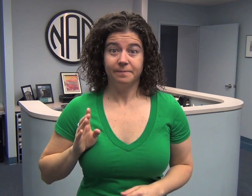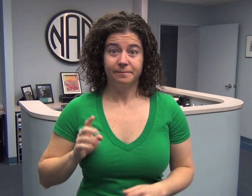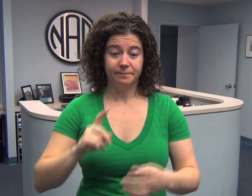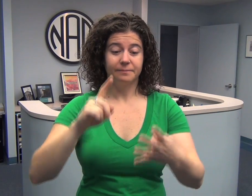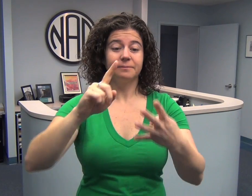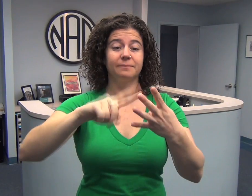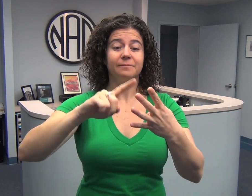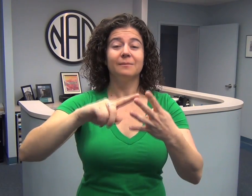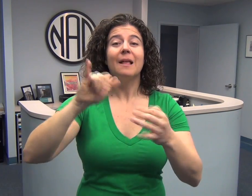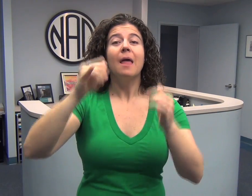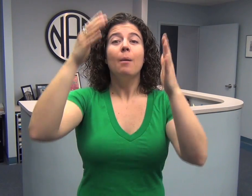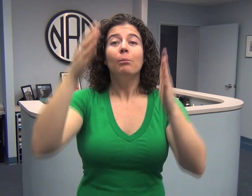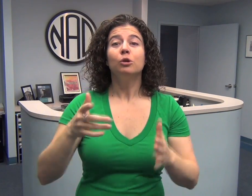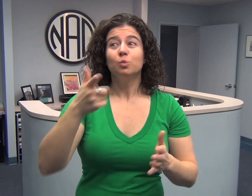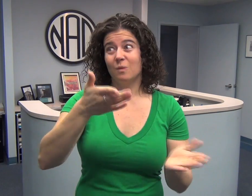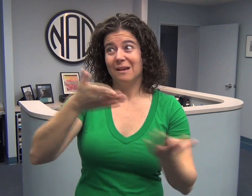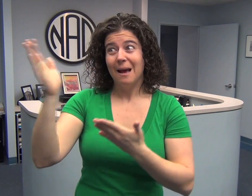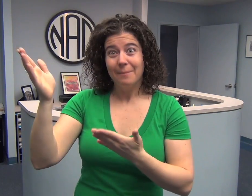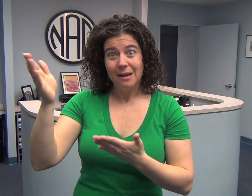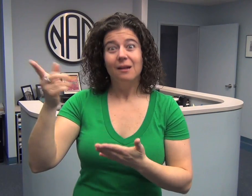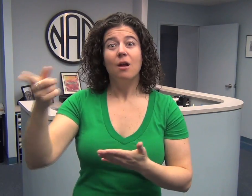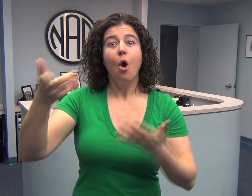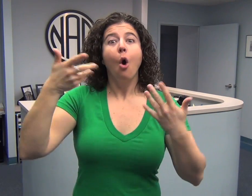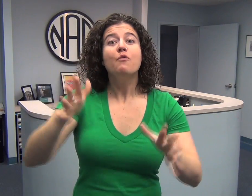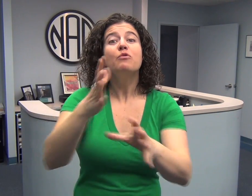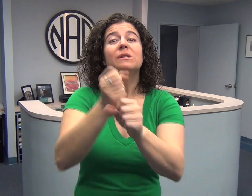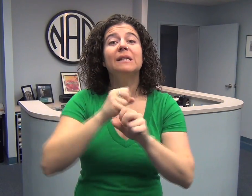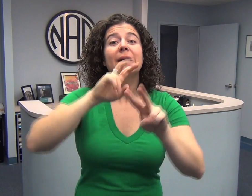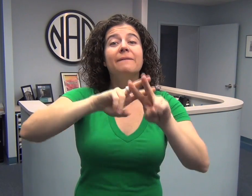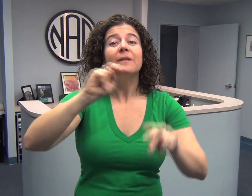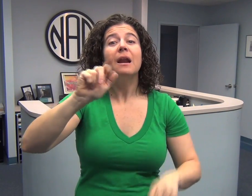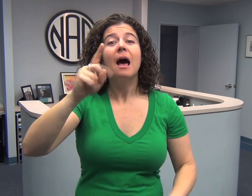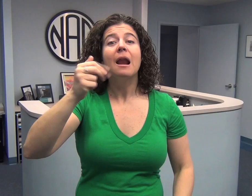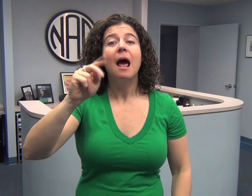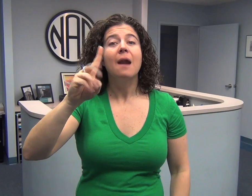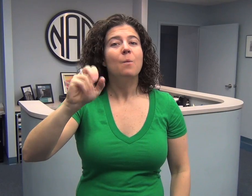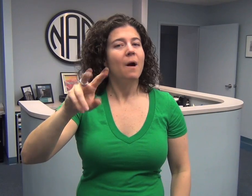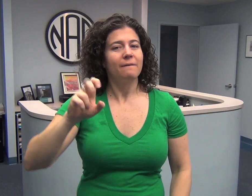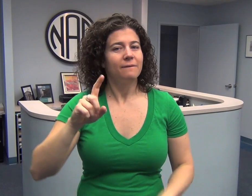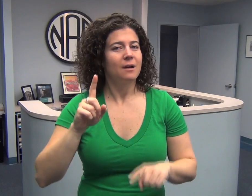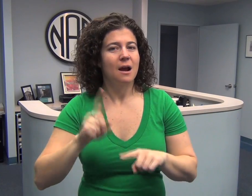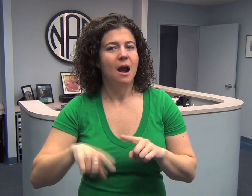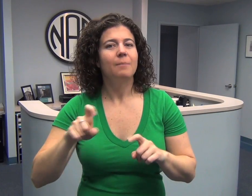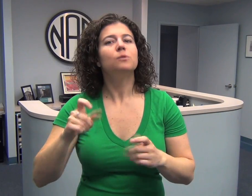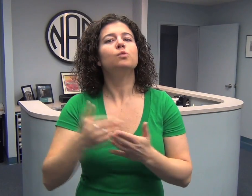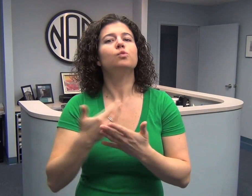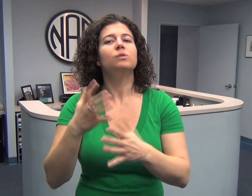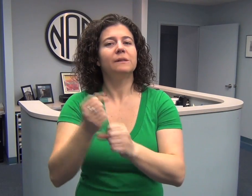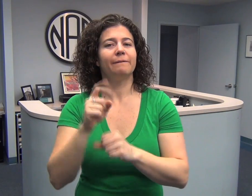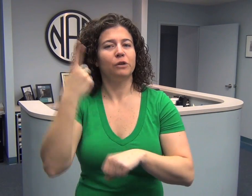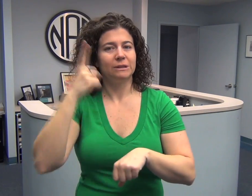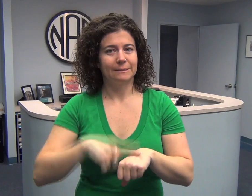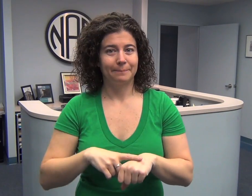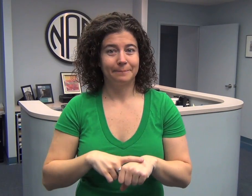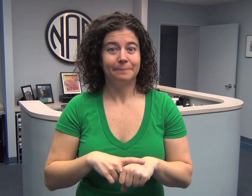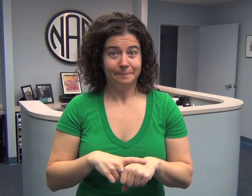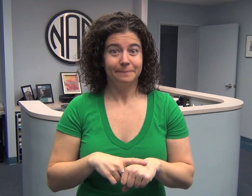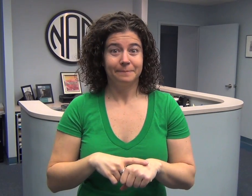Second, the nominated person cannot have previously received a #NADHandwave already the person must be a first-timer.